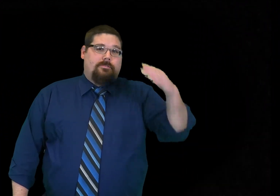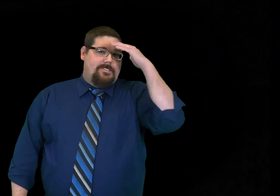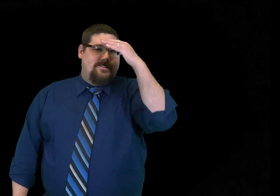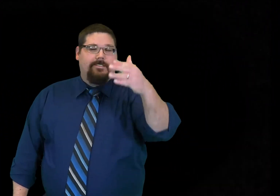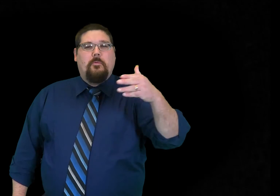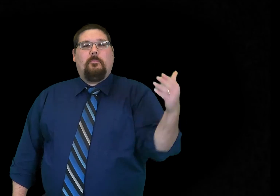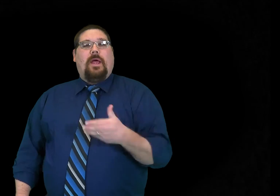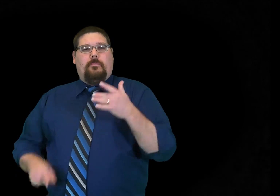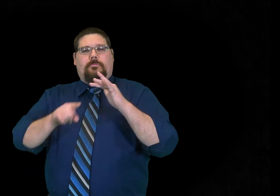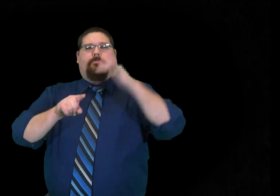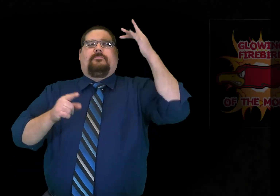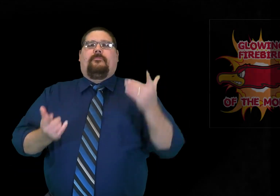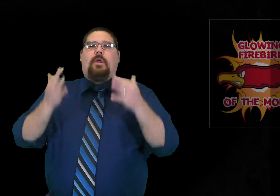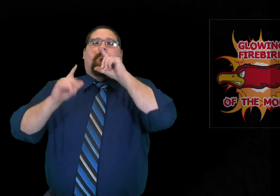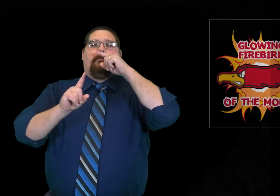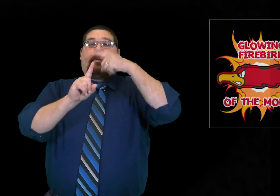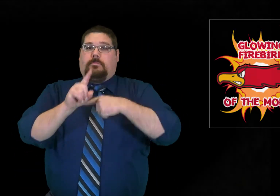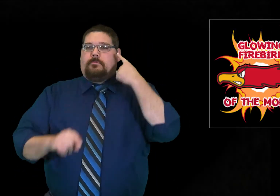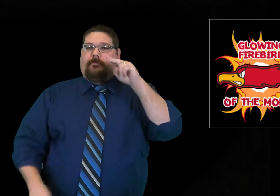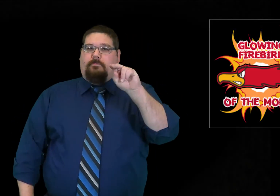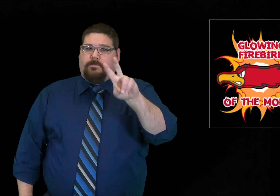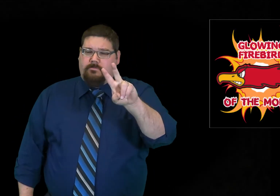Hello, welcome to Glowing Firebirds of the Month for November.